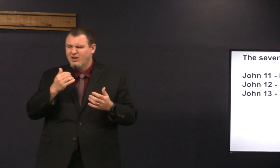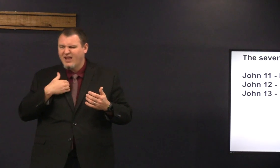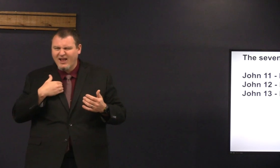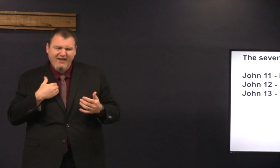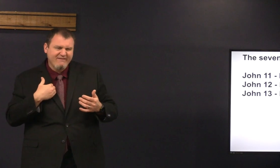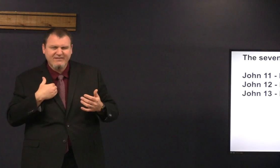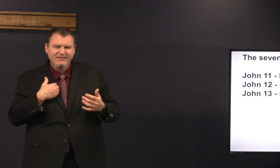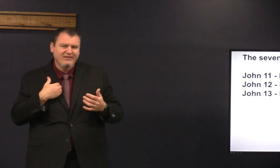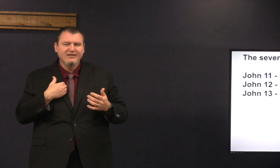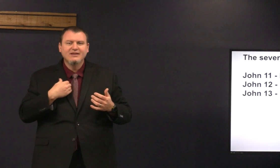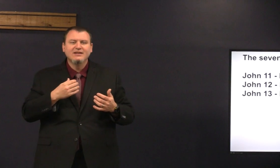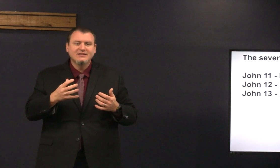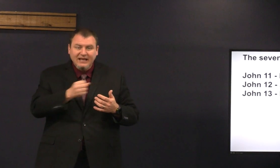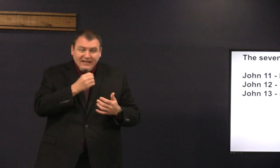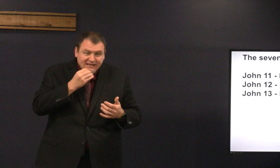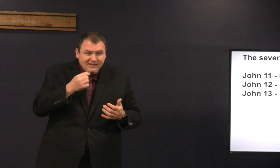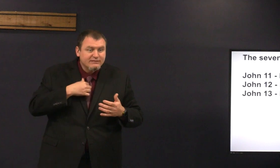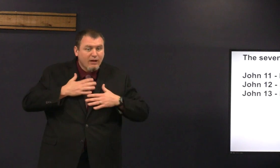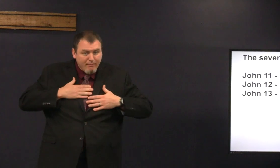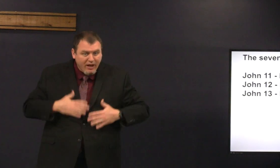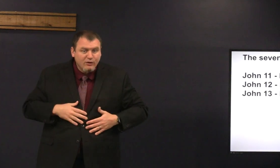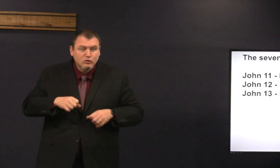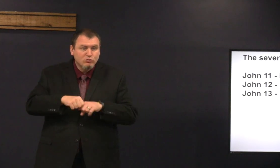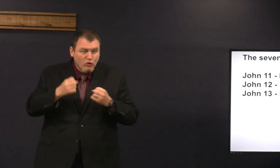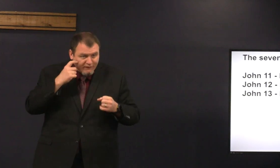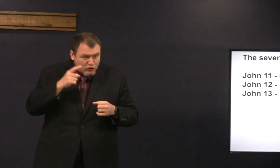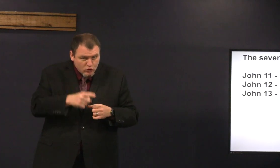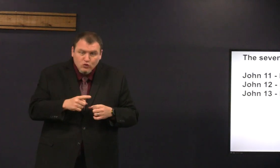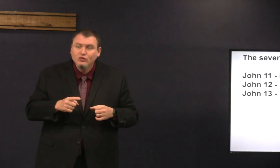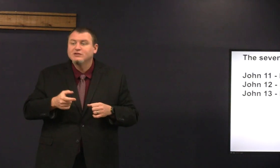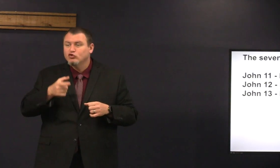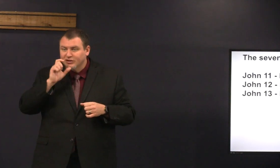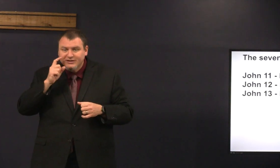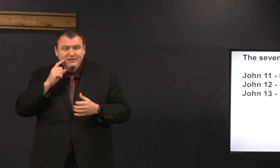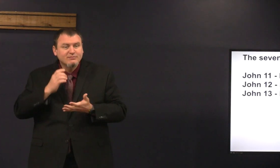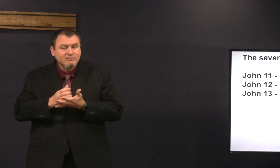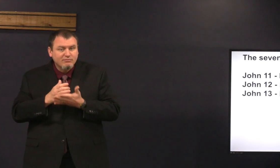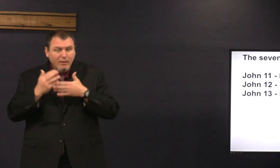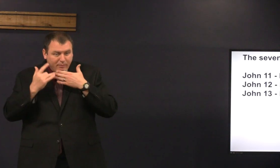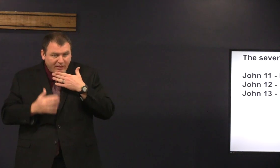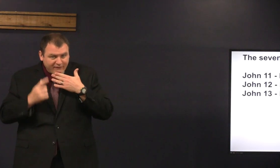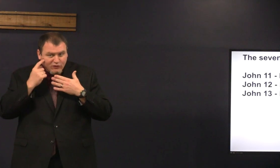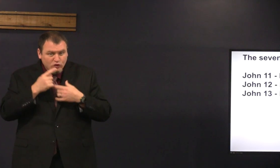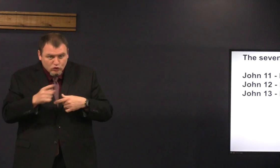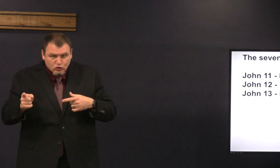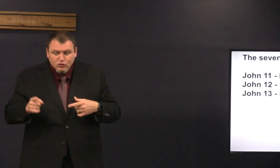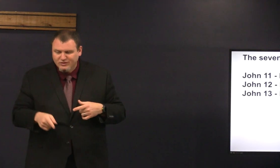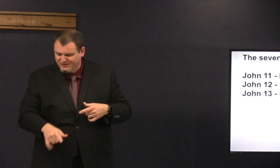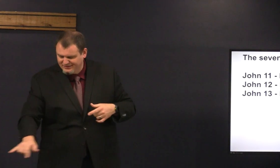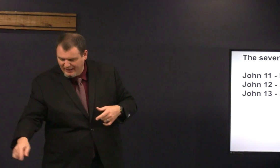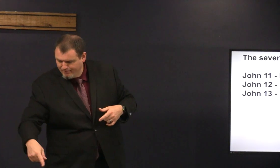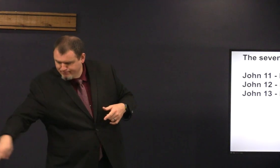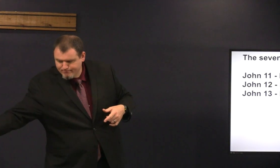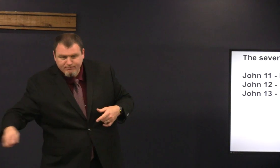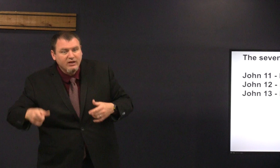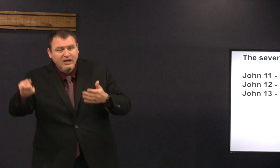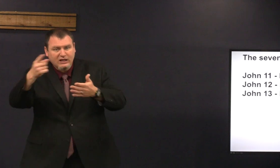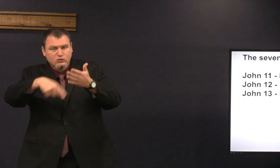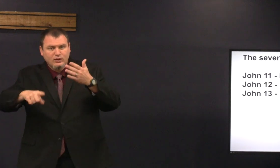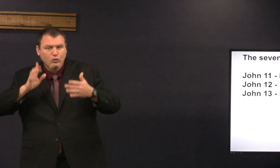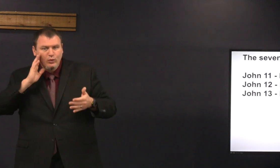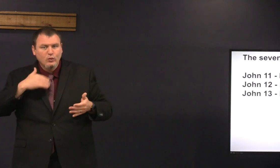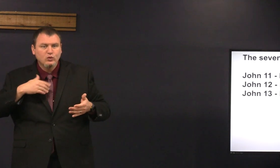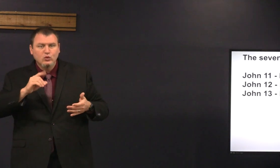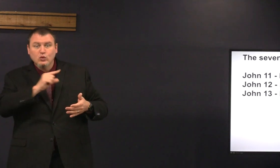then Jesus gives them the bread and they drink the wine he says this is my body which is broken for